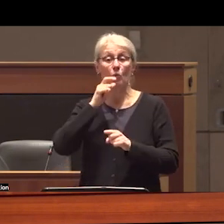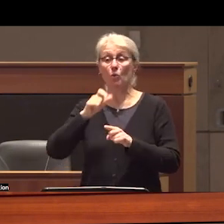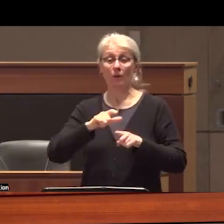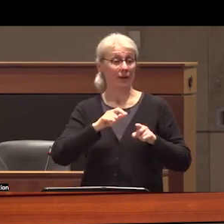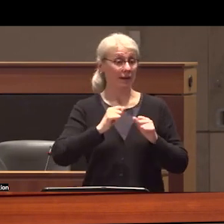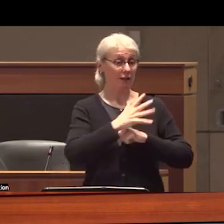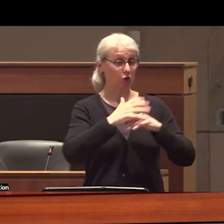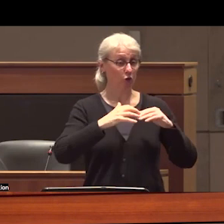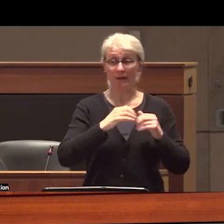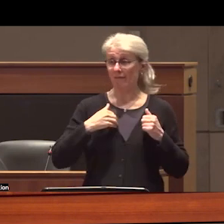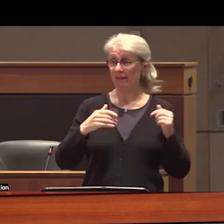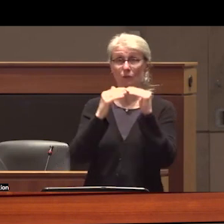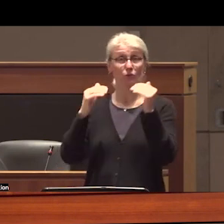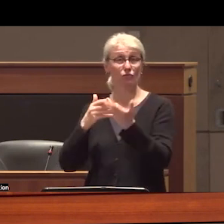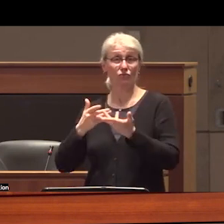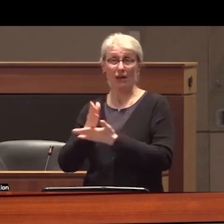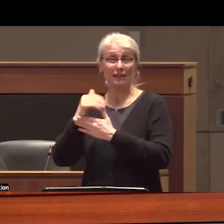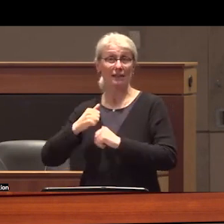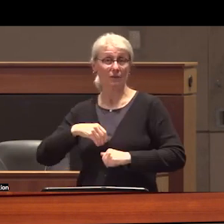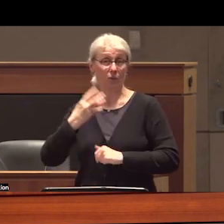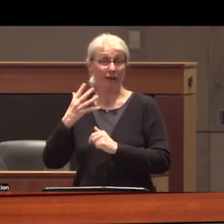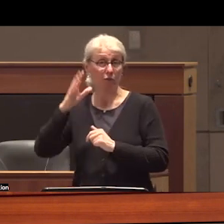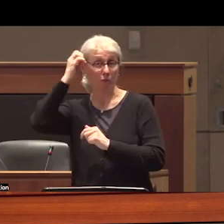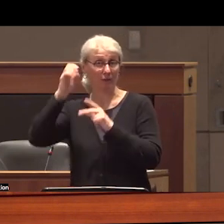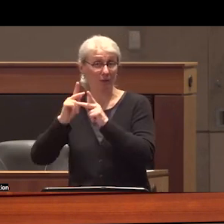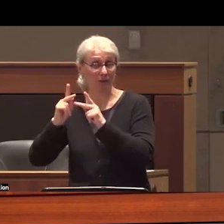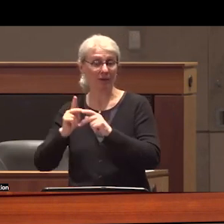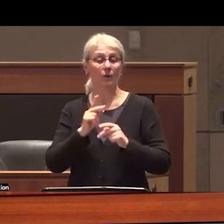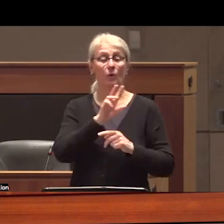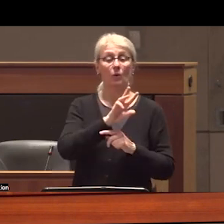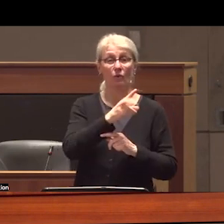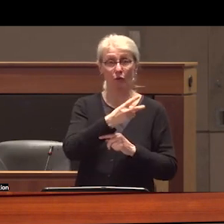were afforded the same rights after both World War I and World War II indigenous veterans were